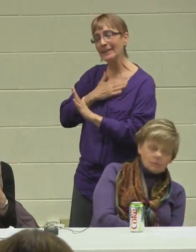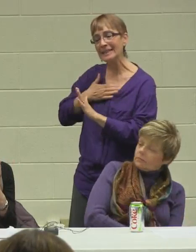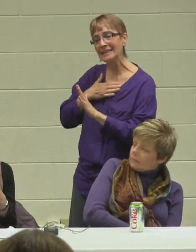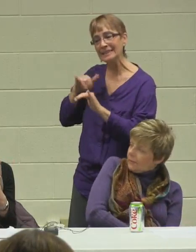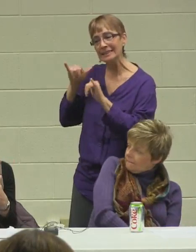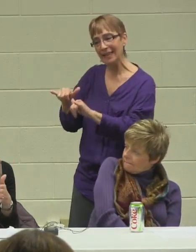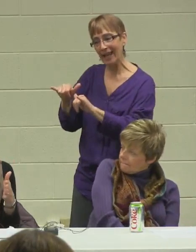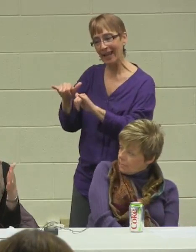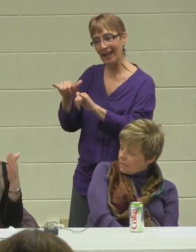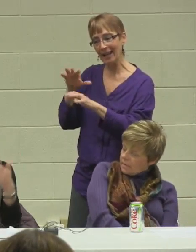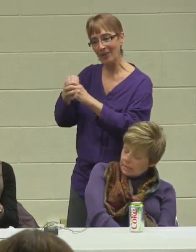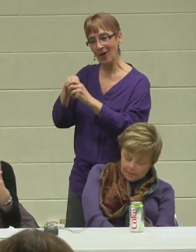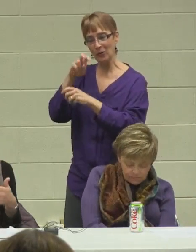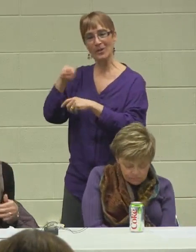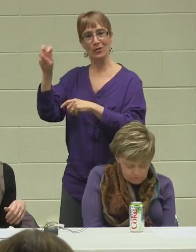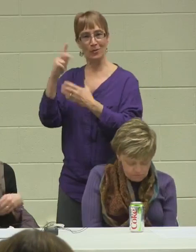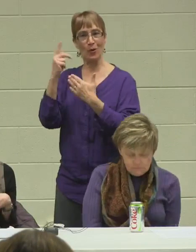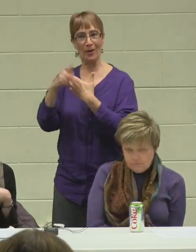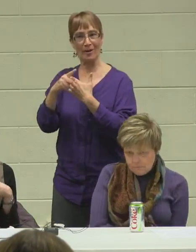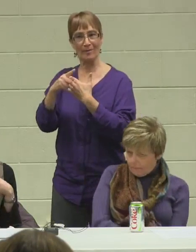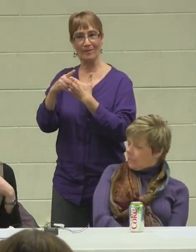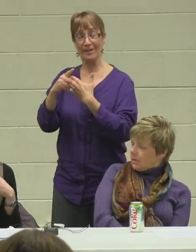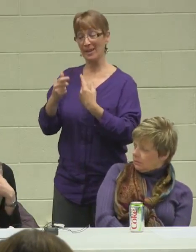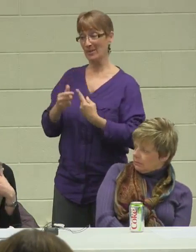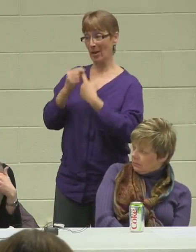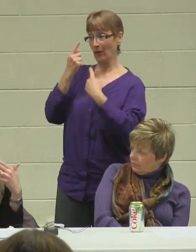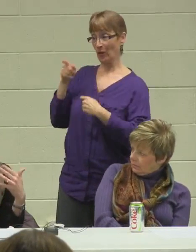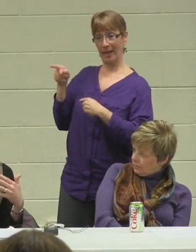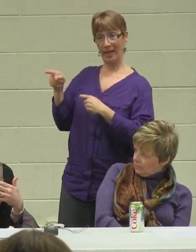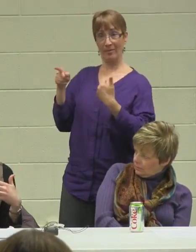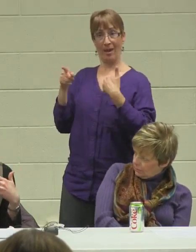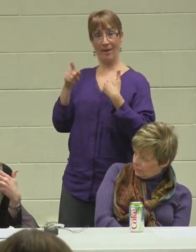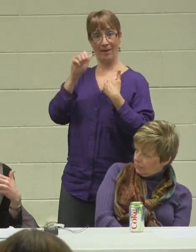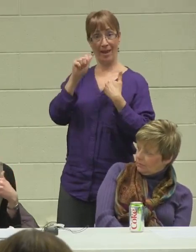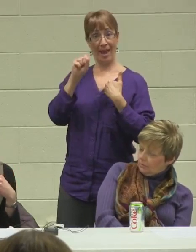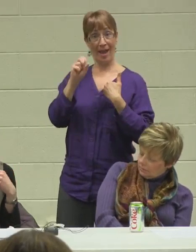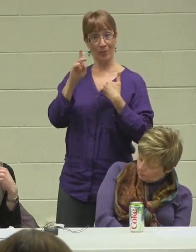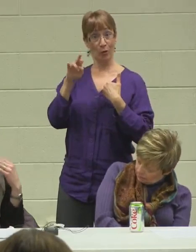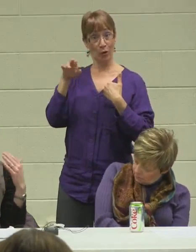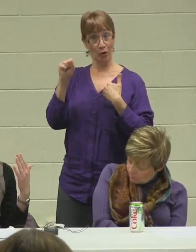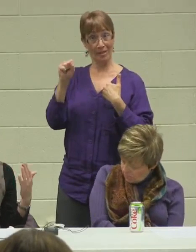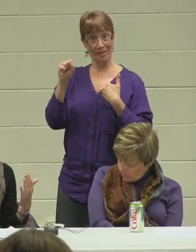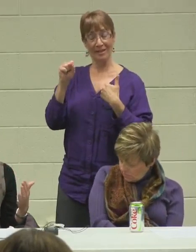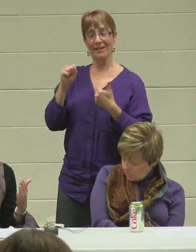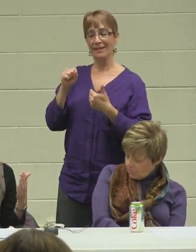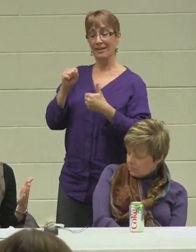program, because especially for an Asperger kid, time is a friend and so the more time